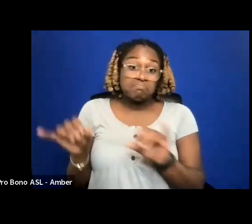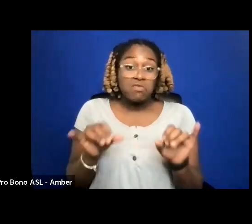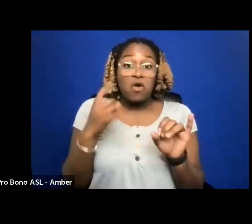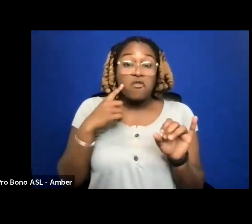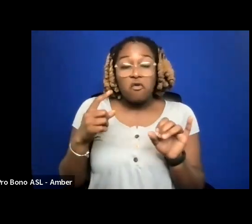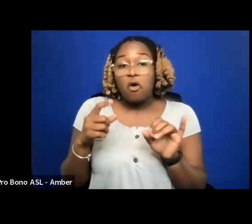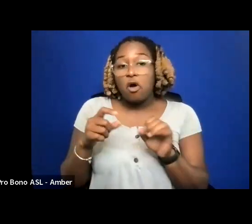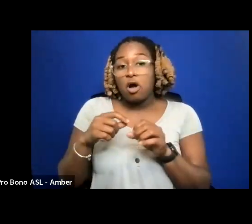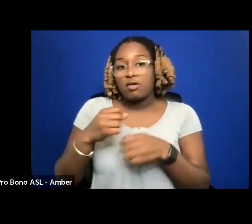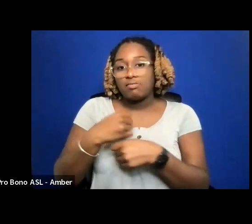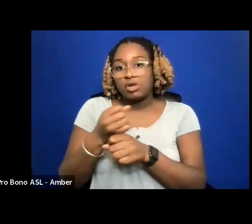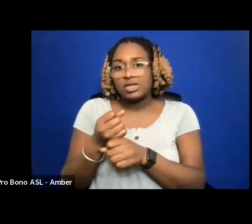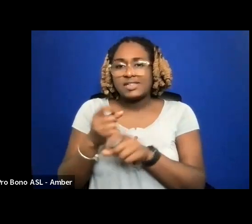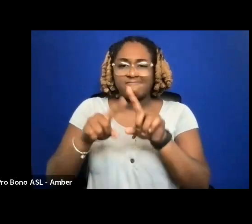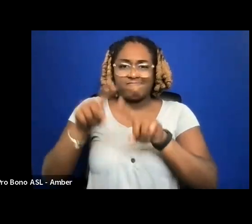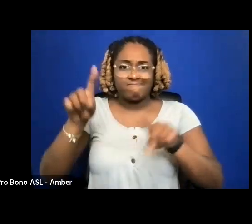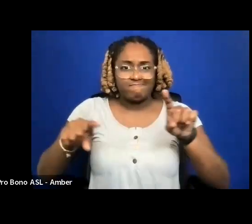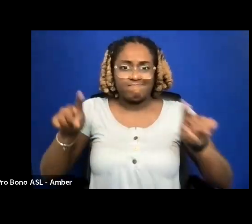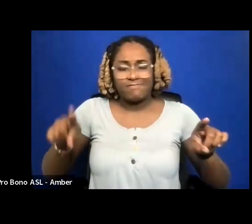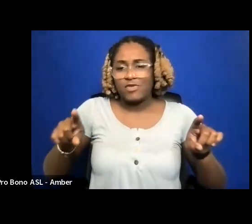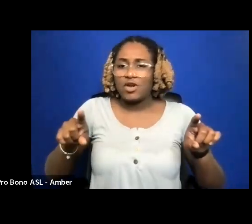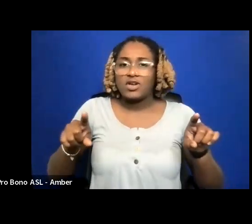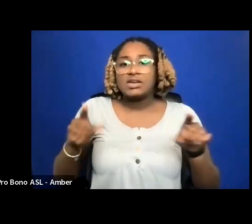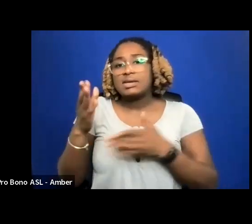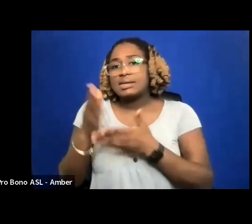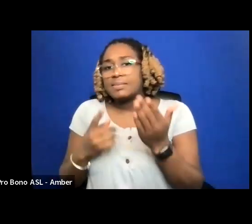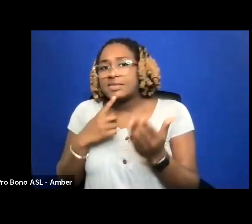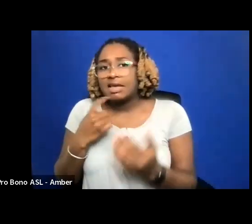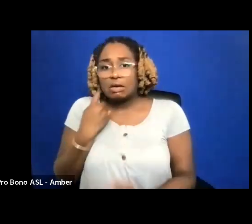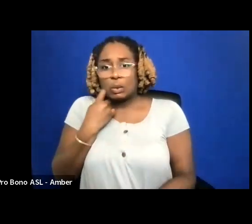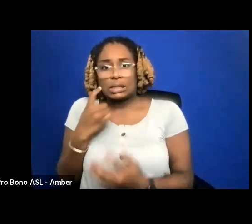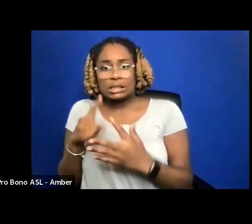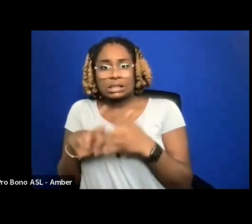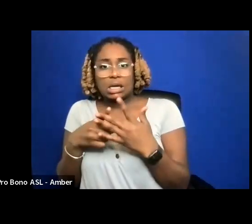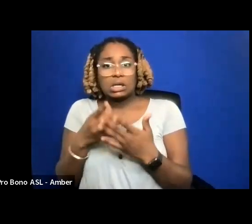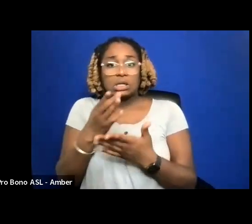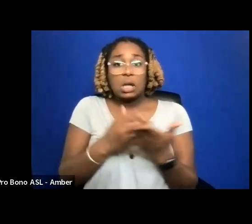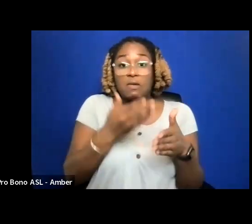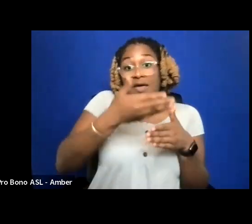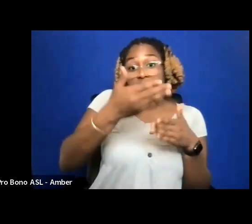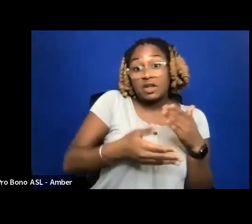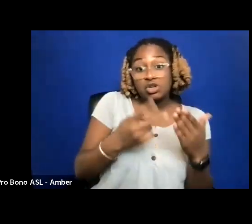SOME SAID THEY WERE JUST STARTING AND OTHERS COMPLETED THEIR PROJECTS.